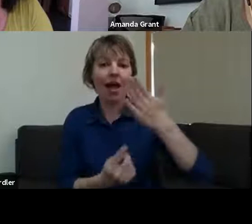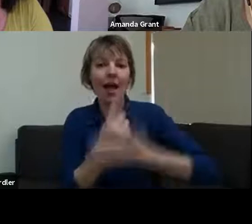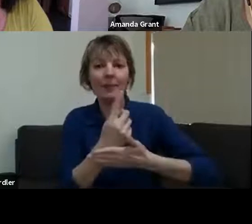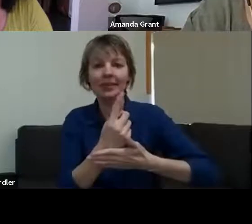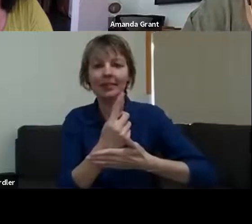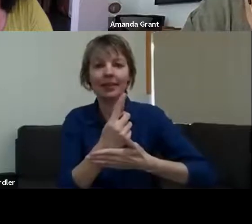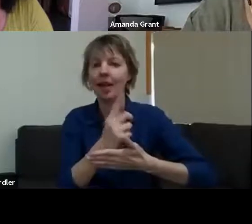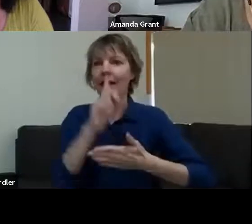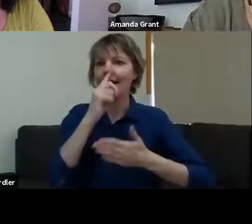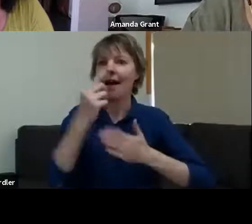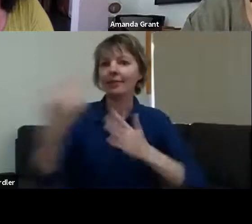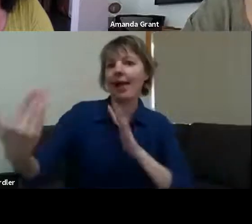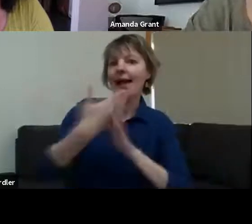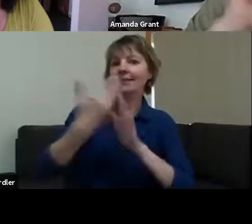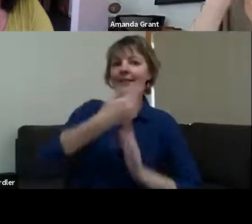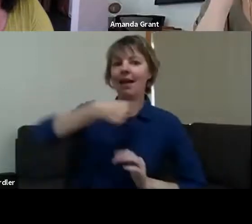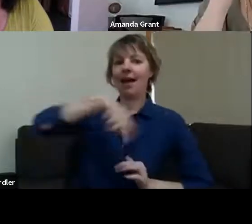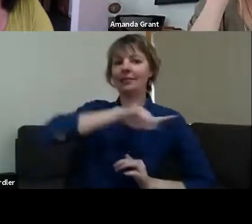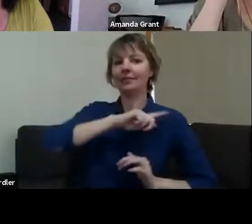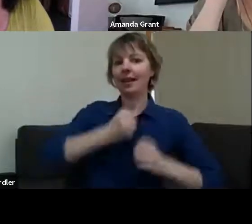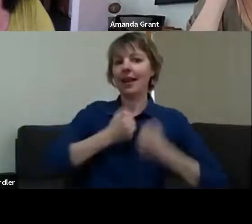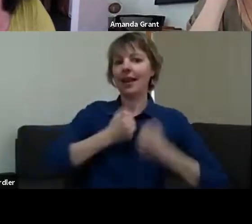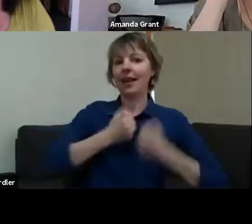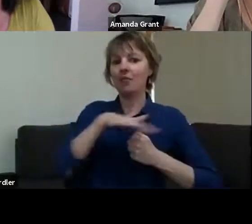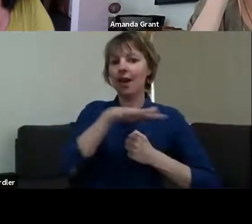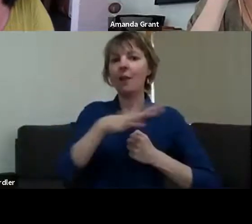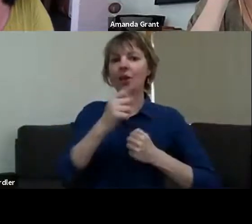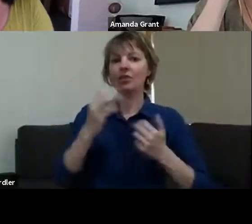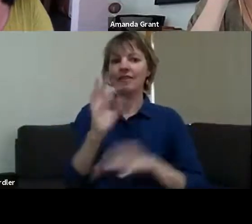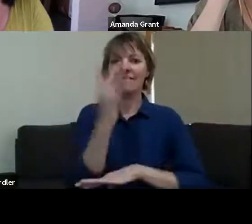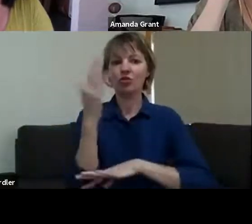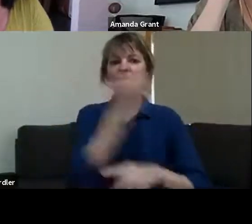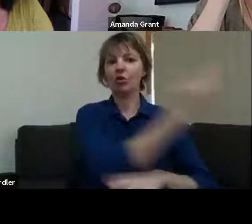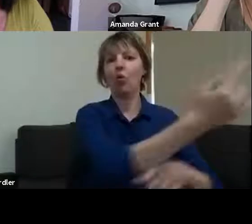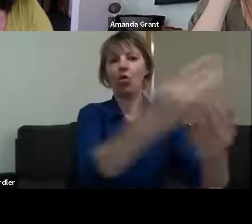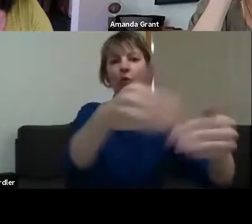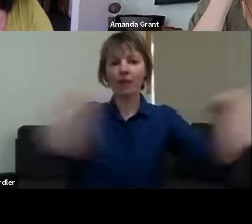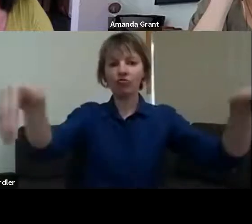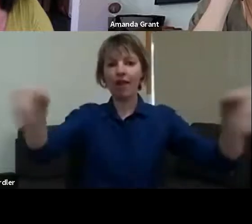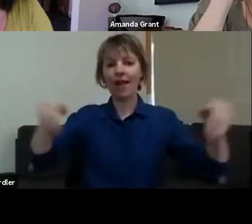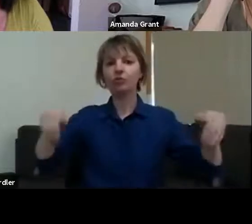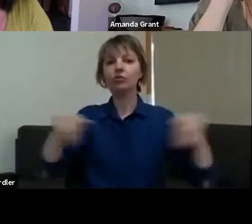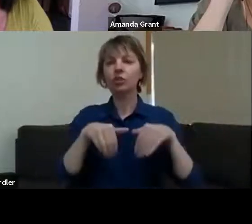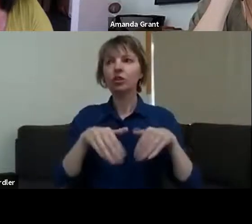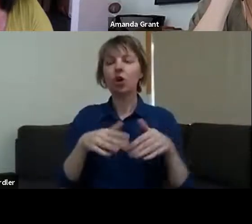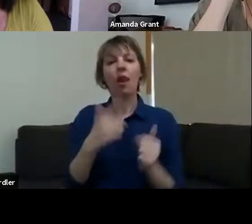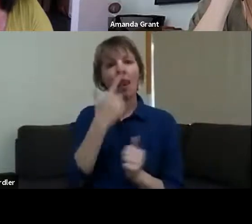thank goodness we knew that, because of how fierce it was and how